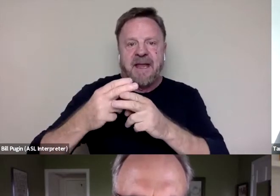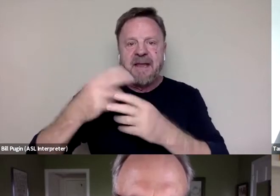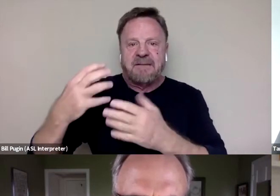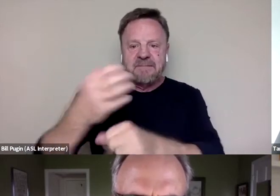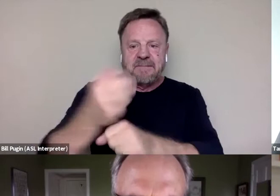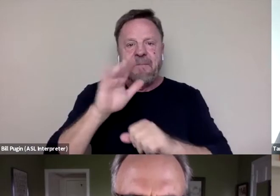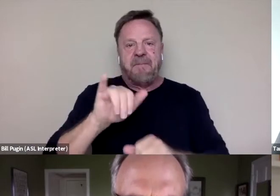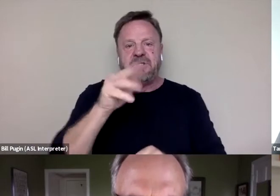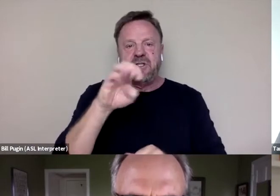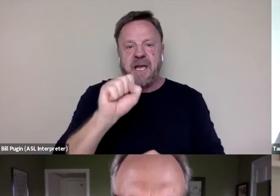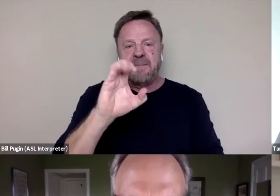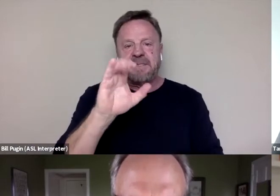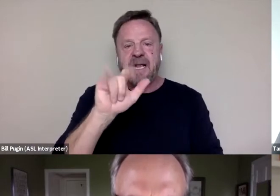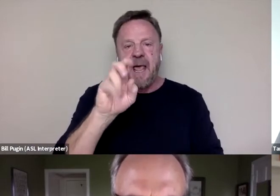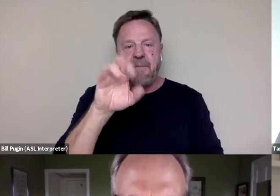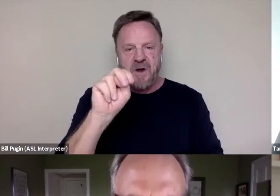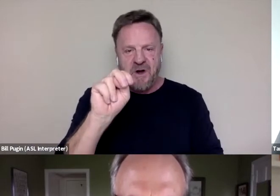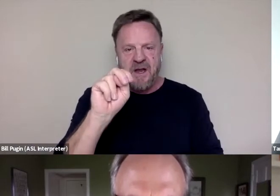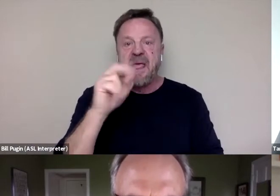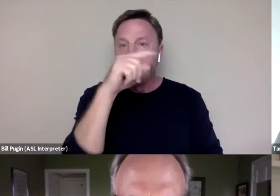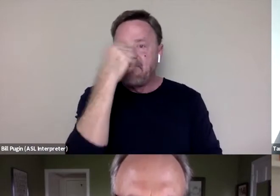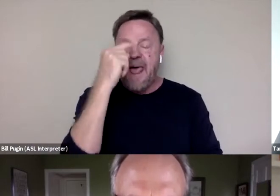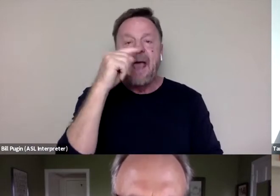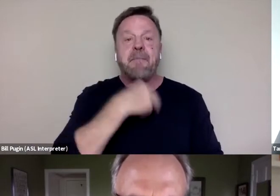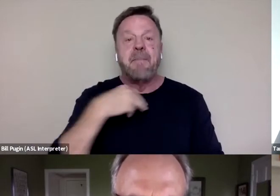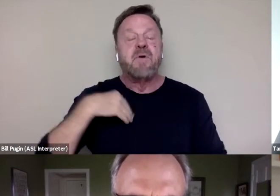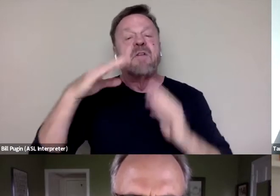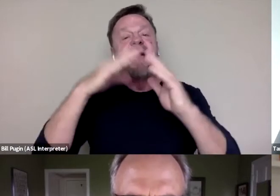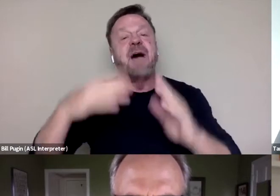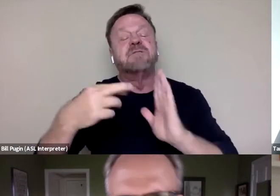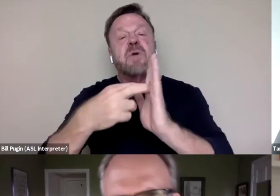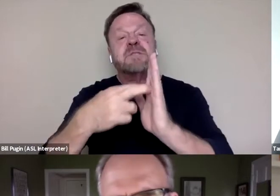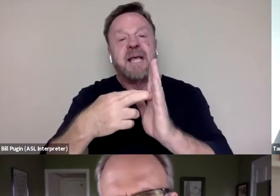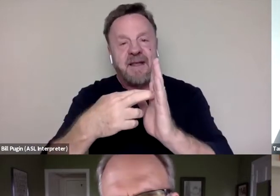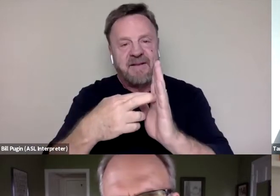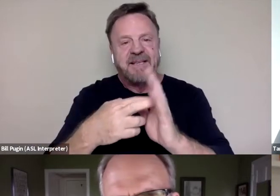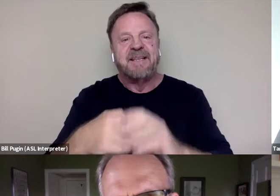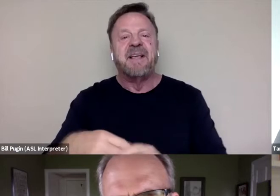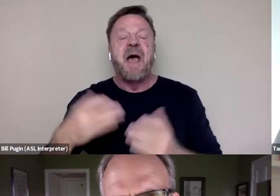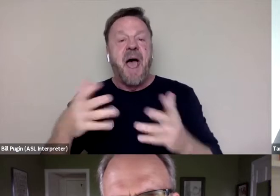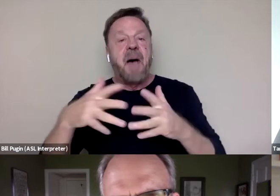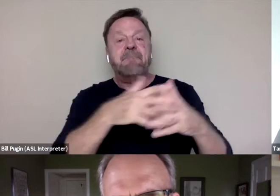a black member of the House of Representatives. That being said, America was racist